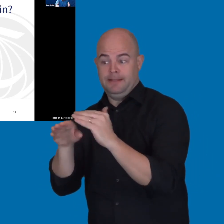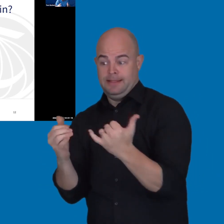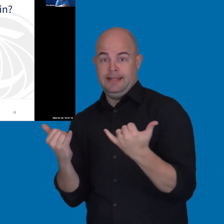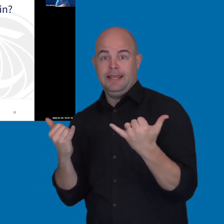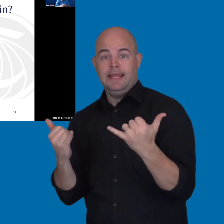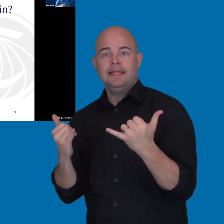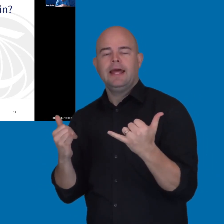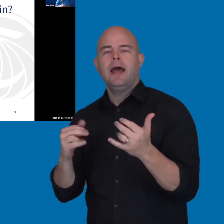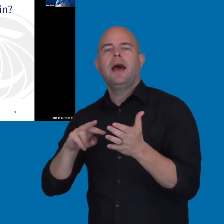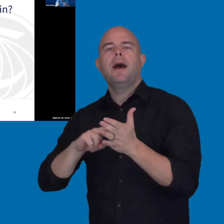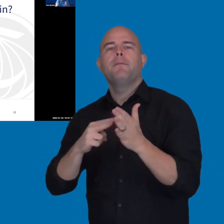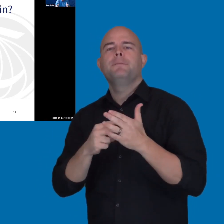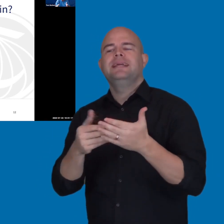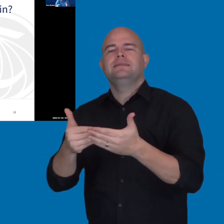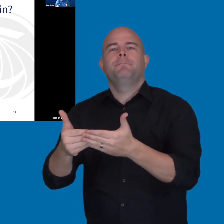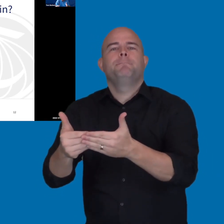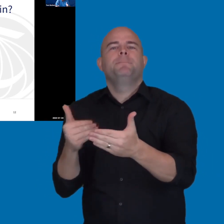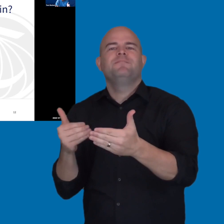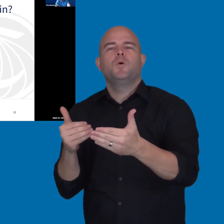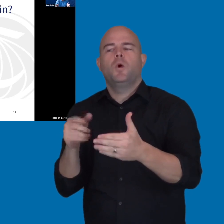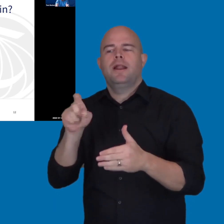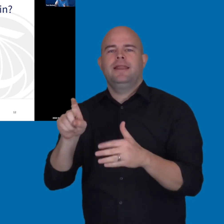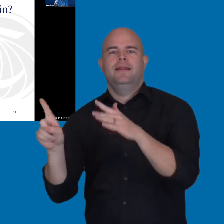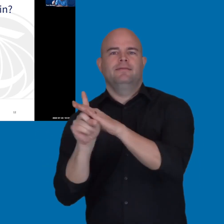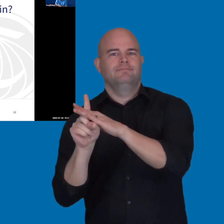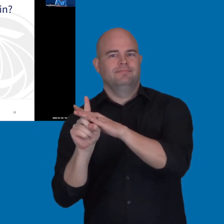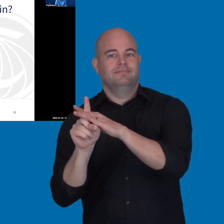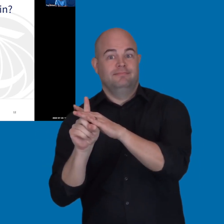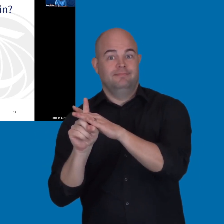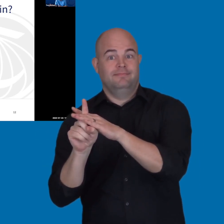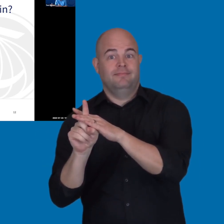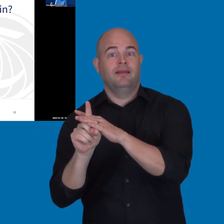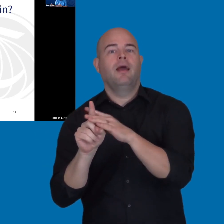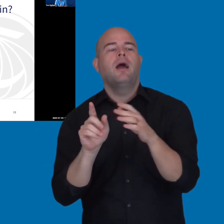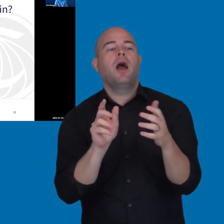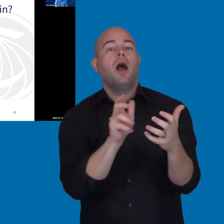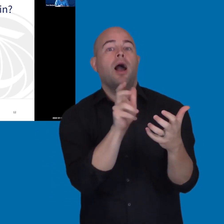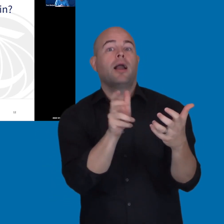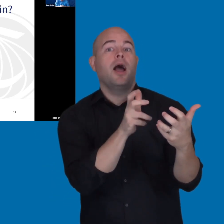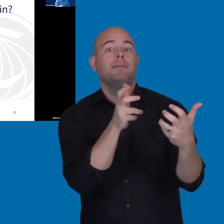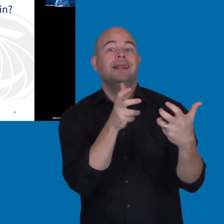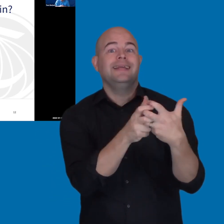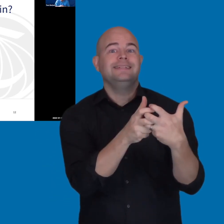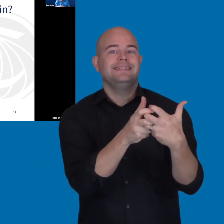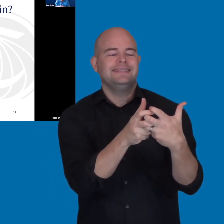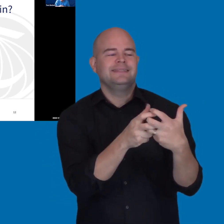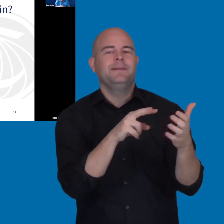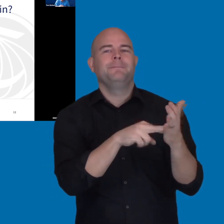about here are proactive. Versus the accommodation efforts that we do that are reactive.